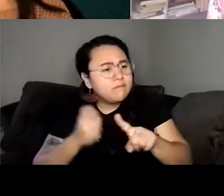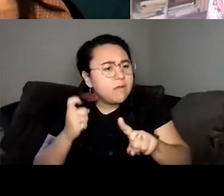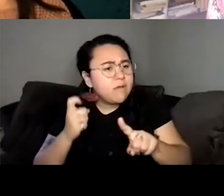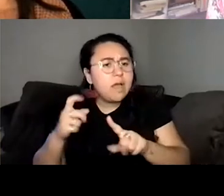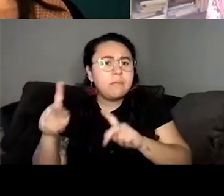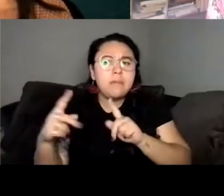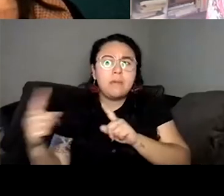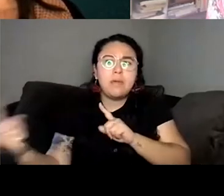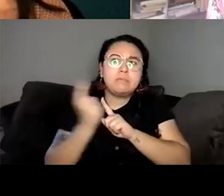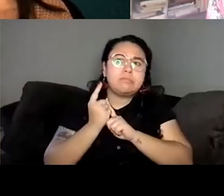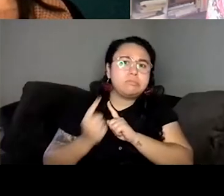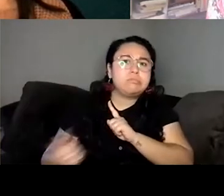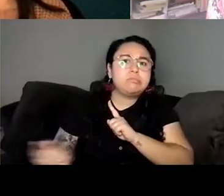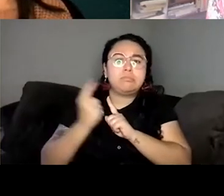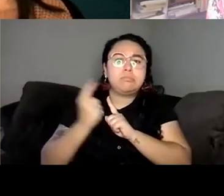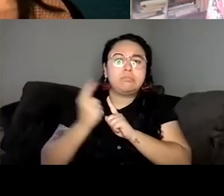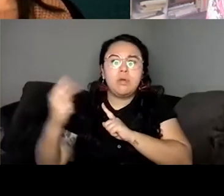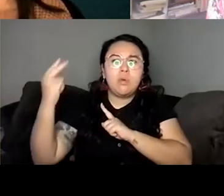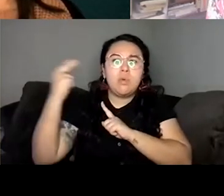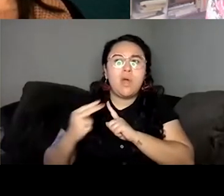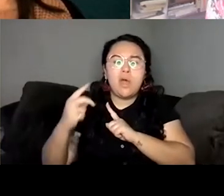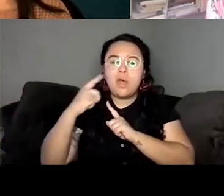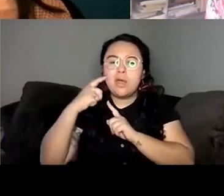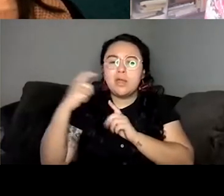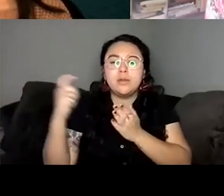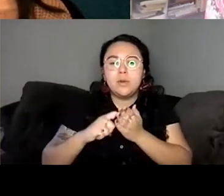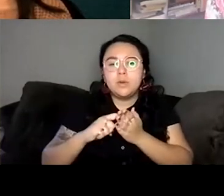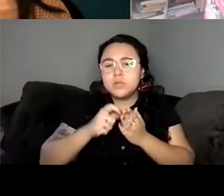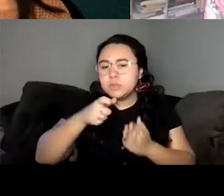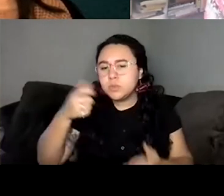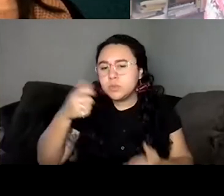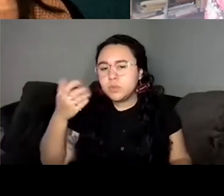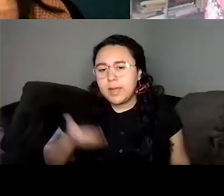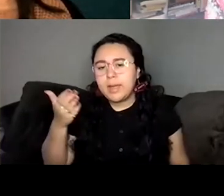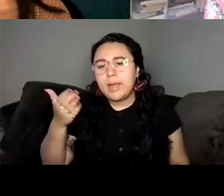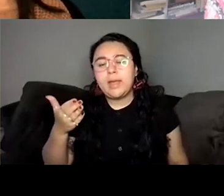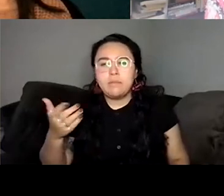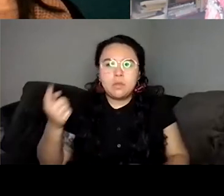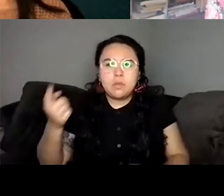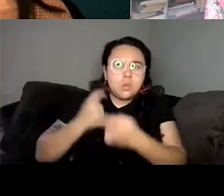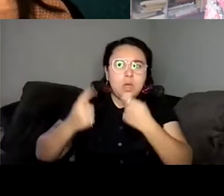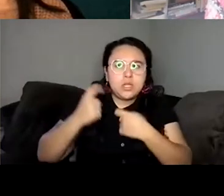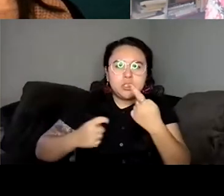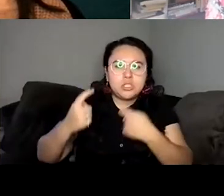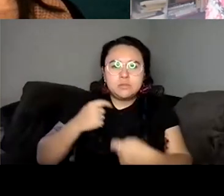like constantly noticing my presence and having questions about me. But I did notice that